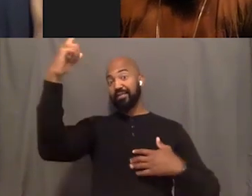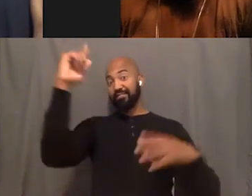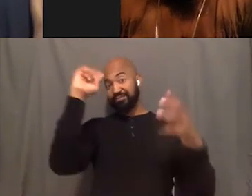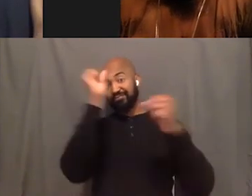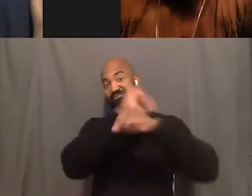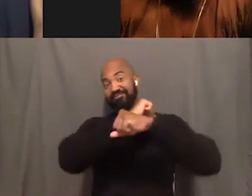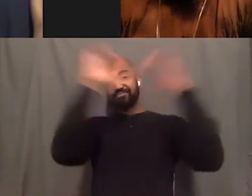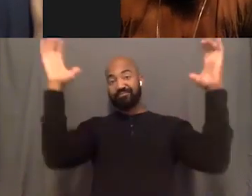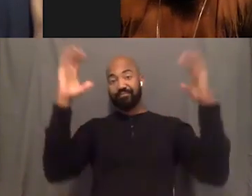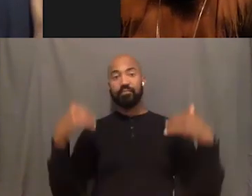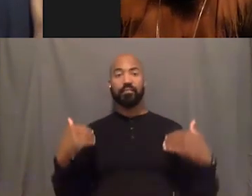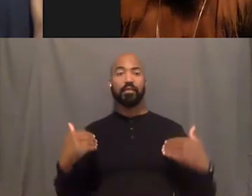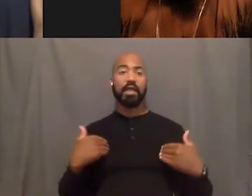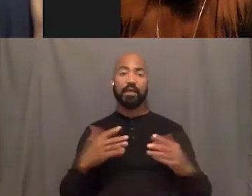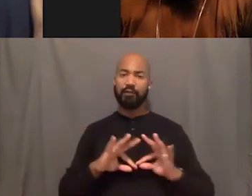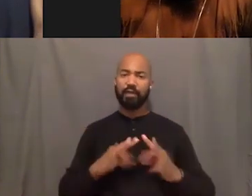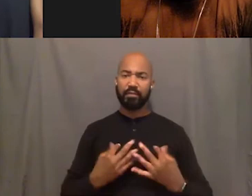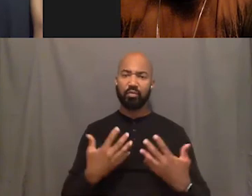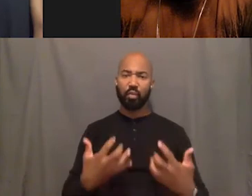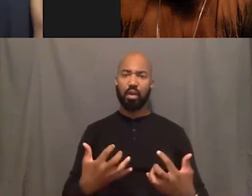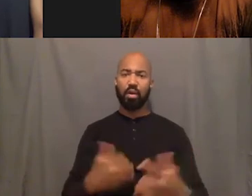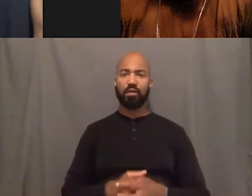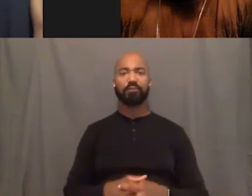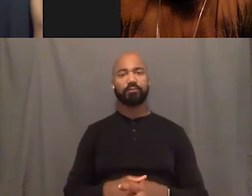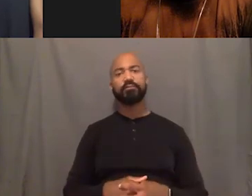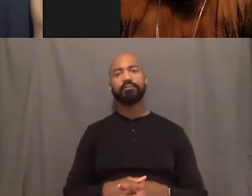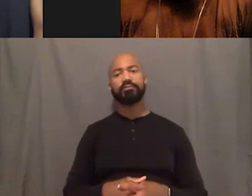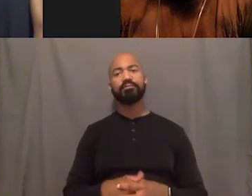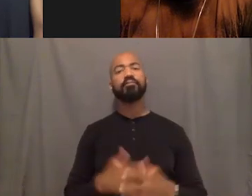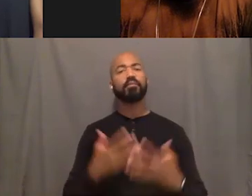have a family I, I wanna have a family and...